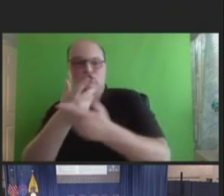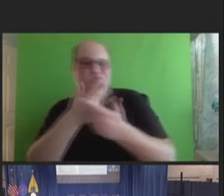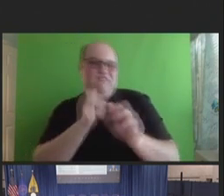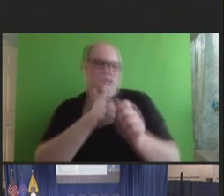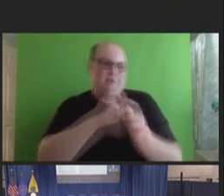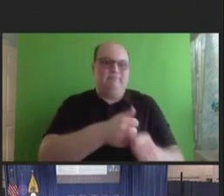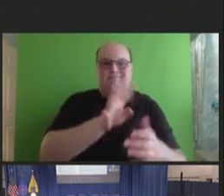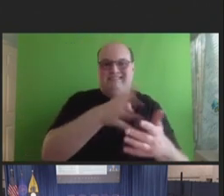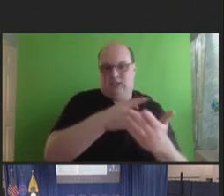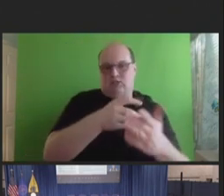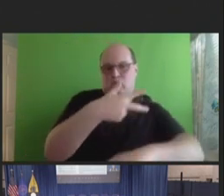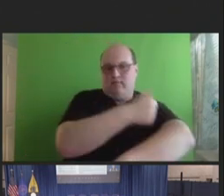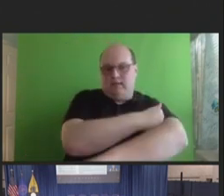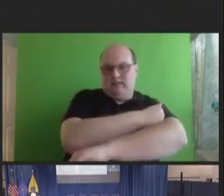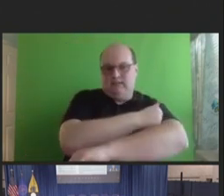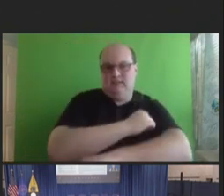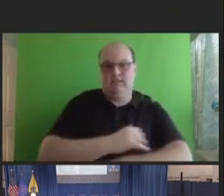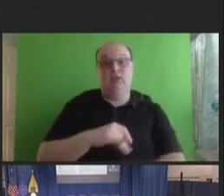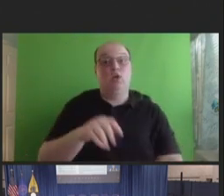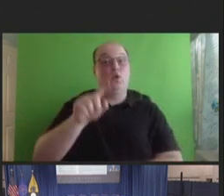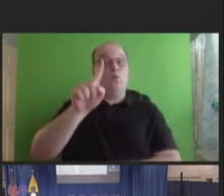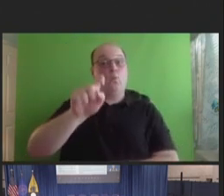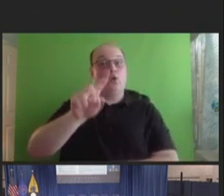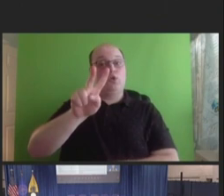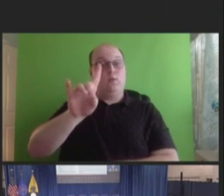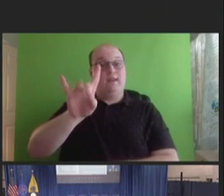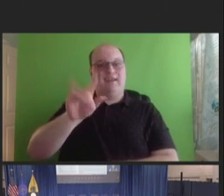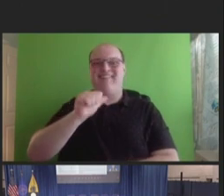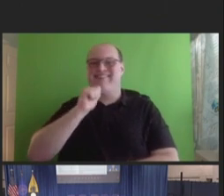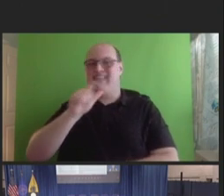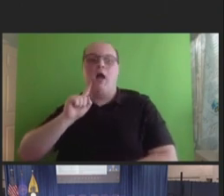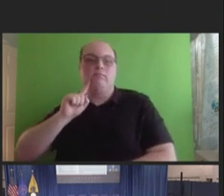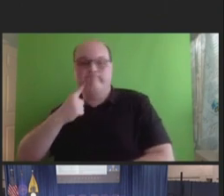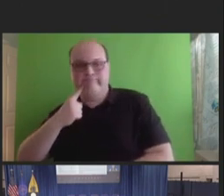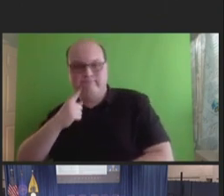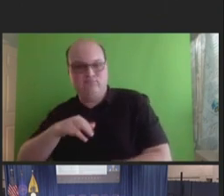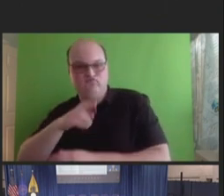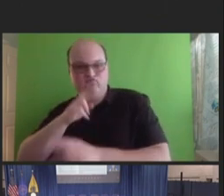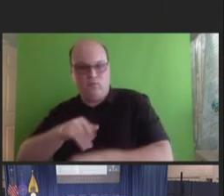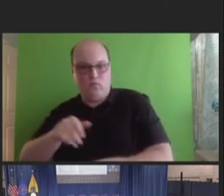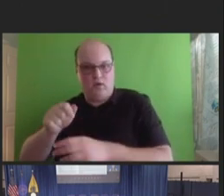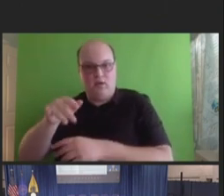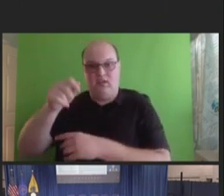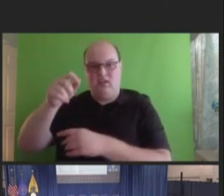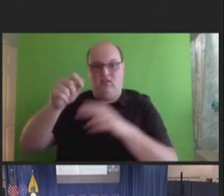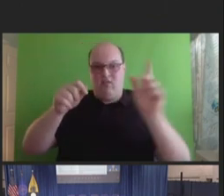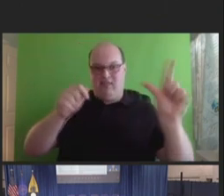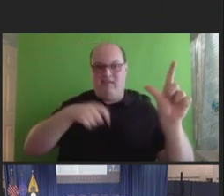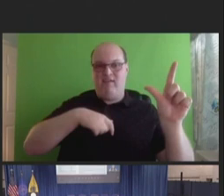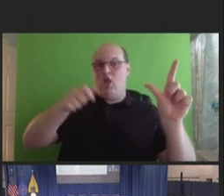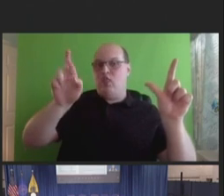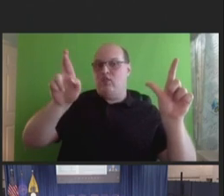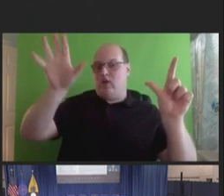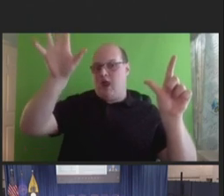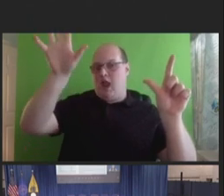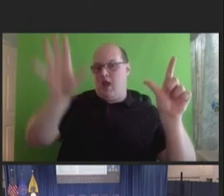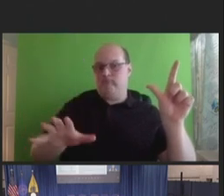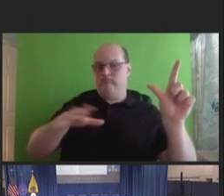the 128 non-serious reports, and the table on the right summarizes the 17 serious reports.